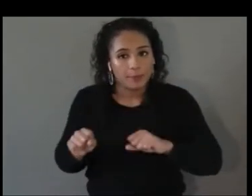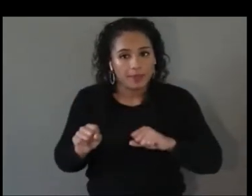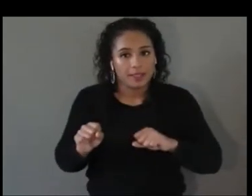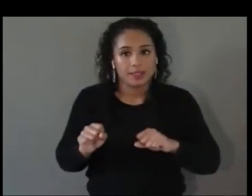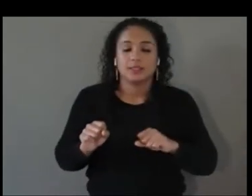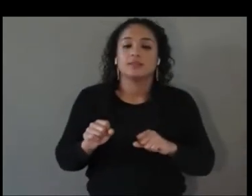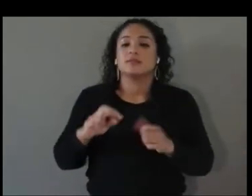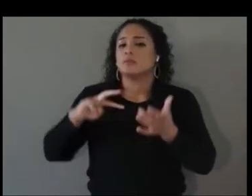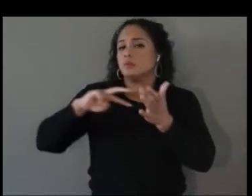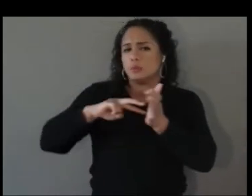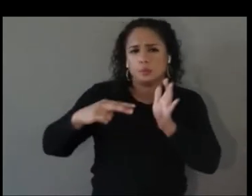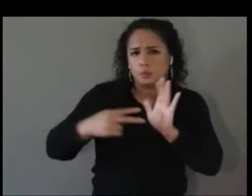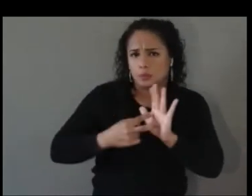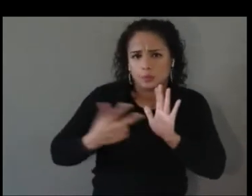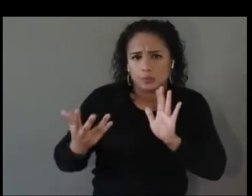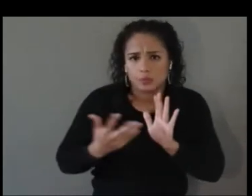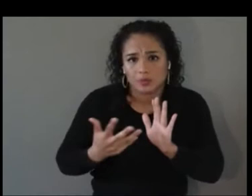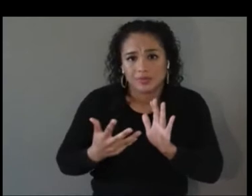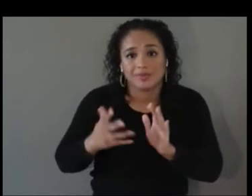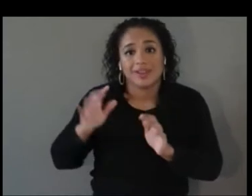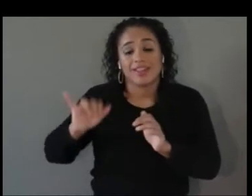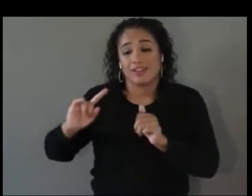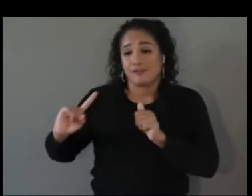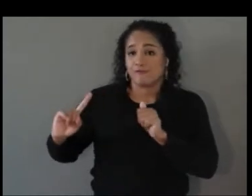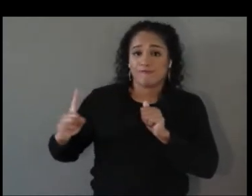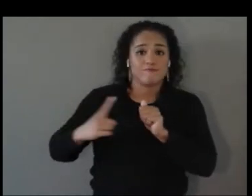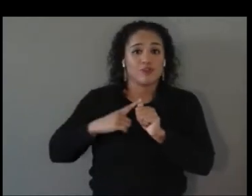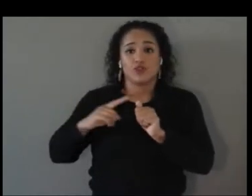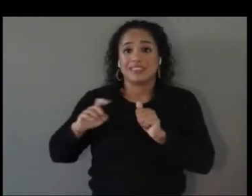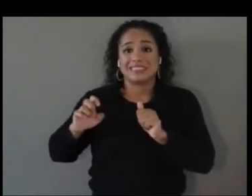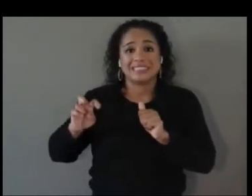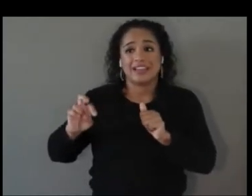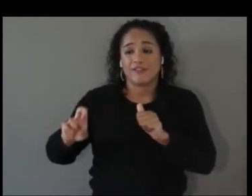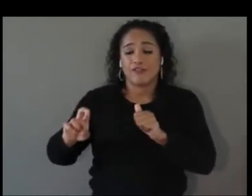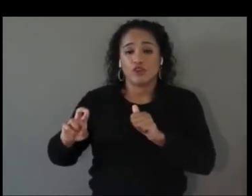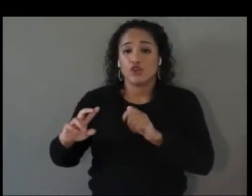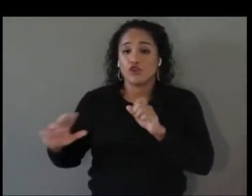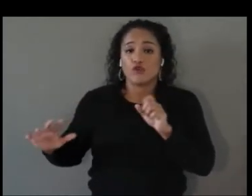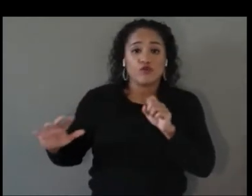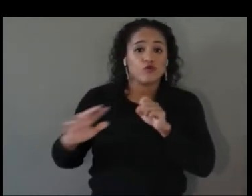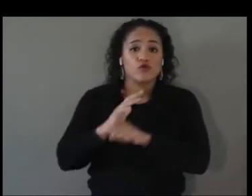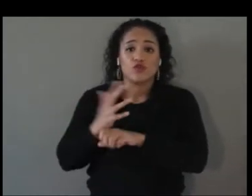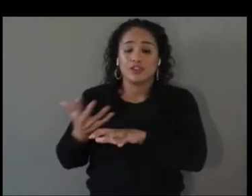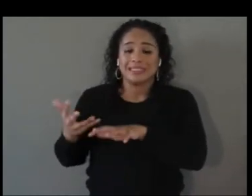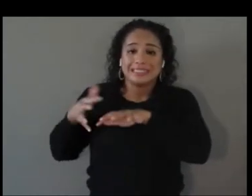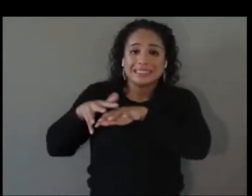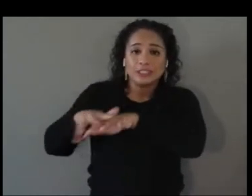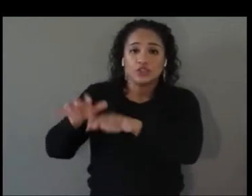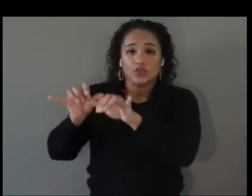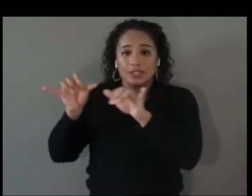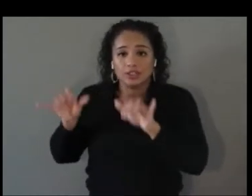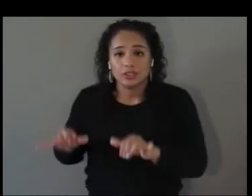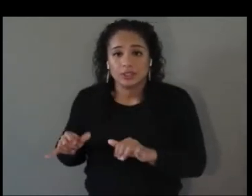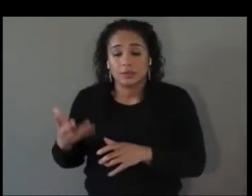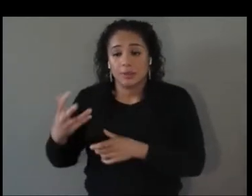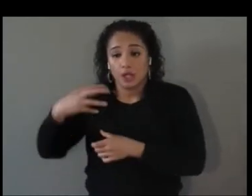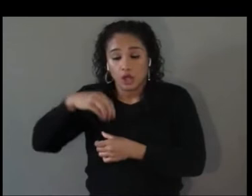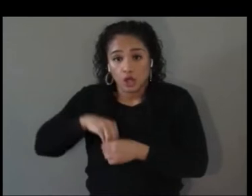it's the first ever fully integrated system that includes neurotechnology with augmented reality